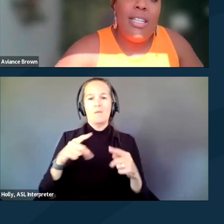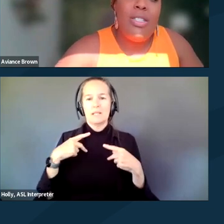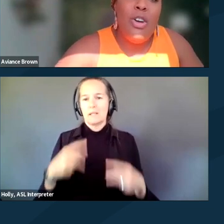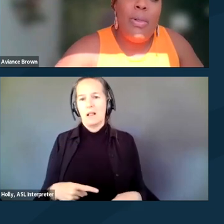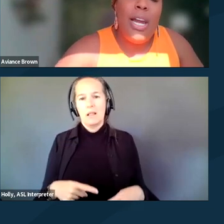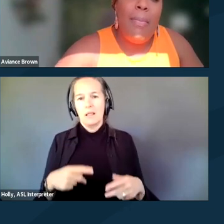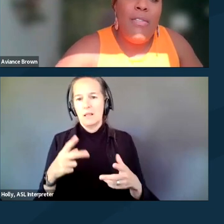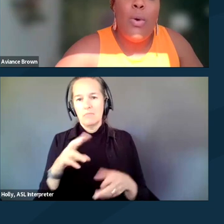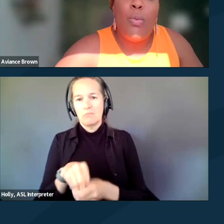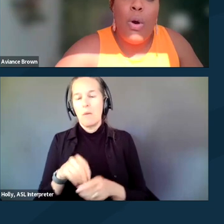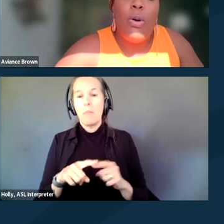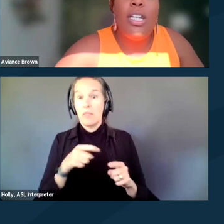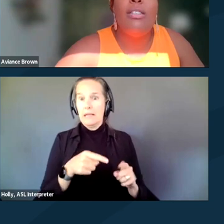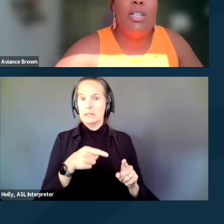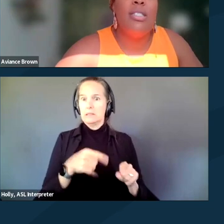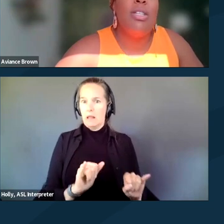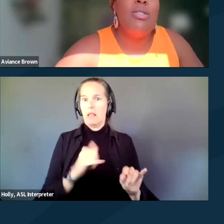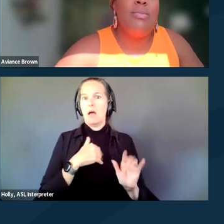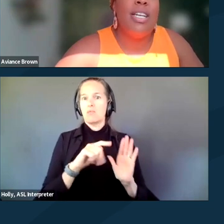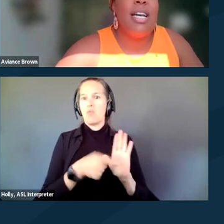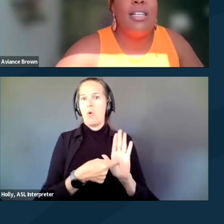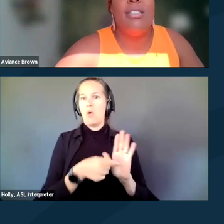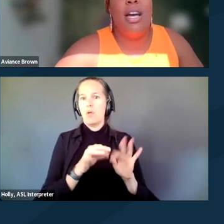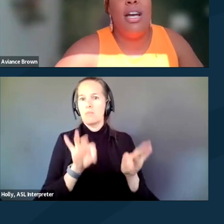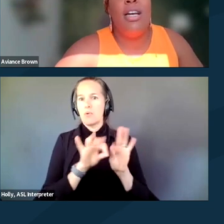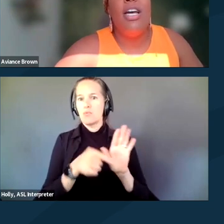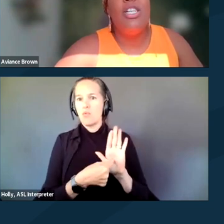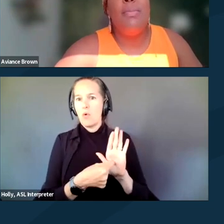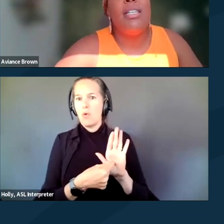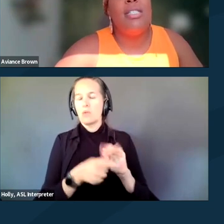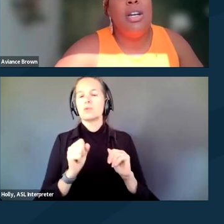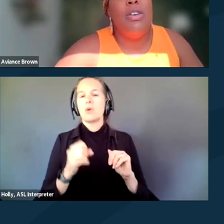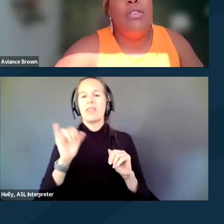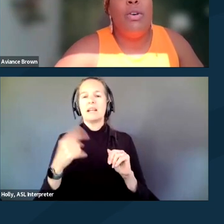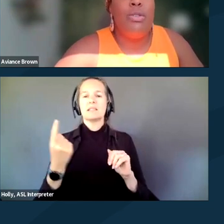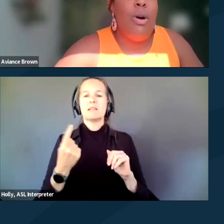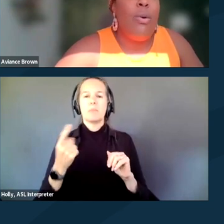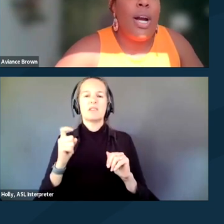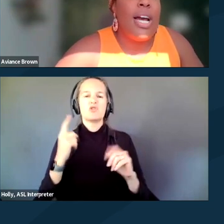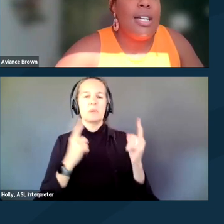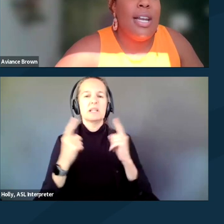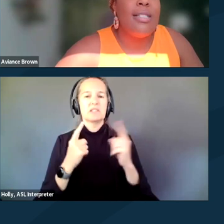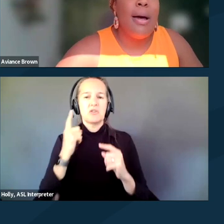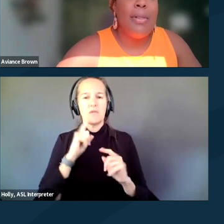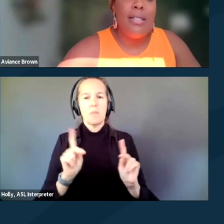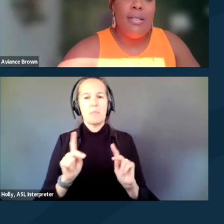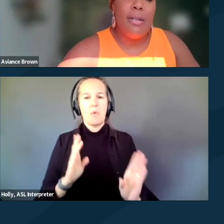they still played a pivotal role. And so these are some things that should be considered for folks who are organizing. Next slide, please.